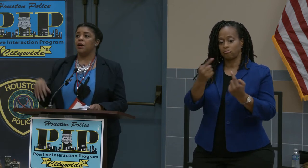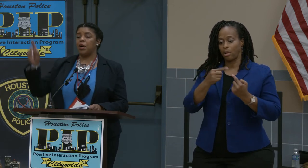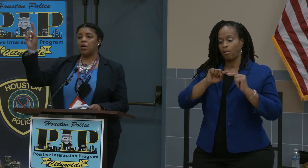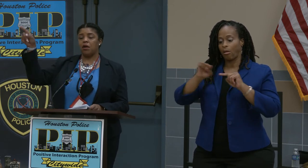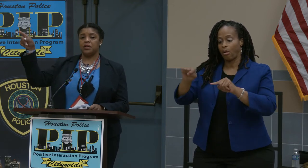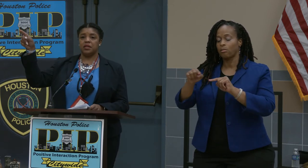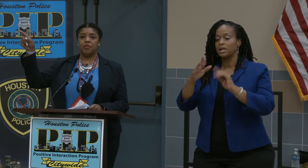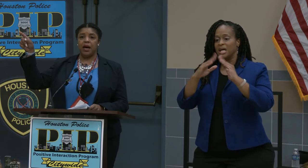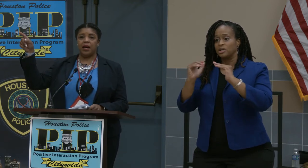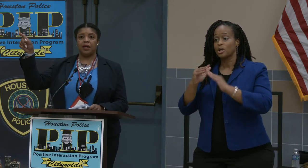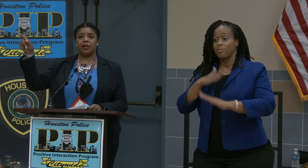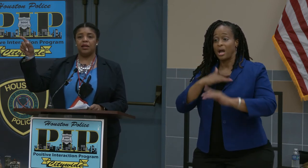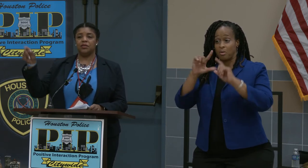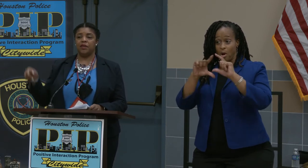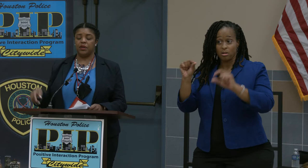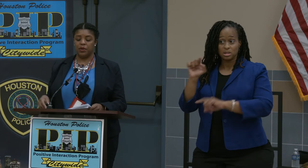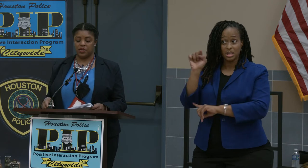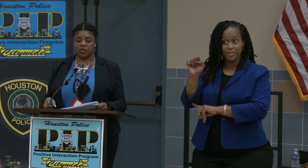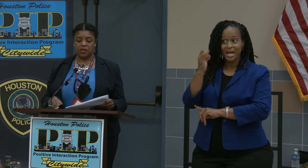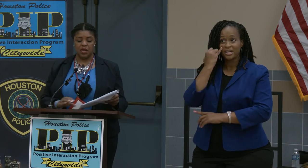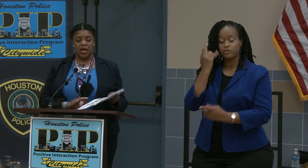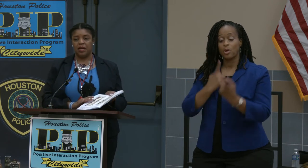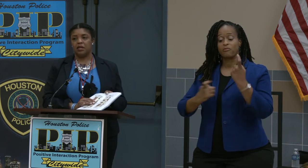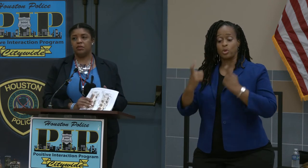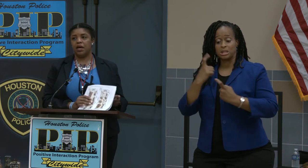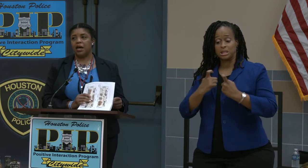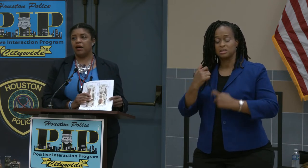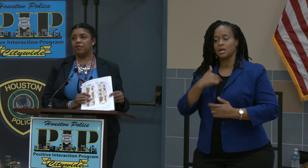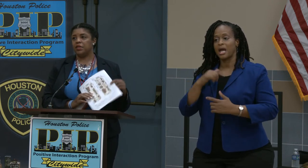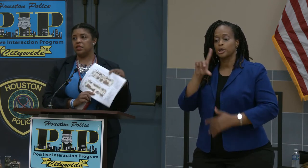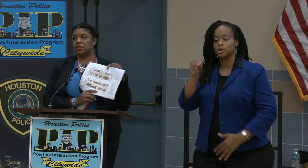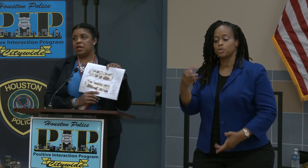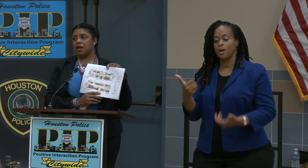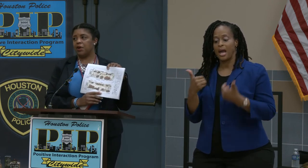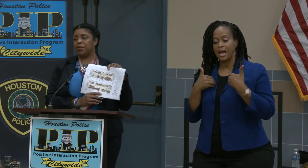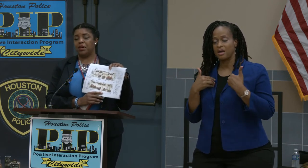Our card is in the back in case you have any questions and I do have this diagram here. I